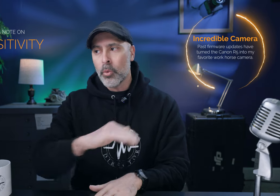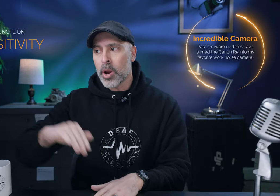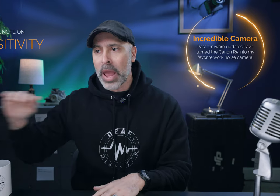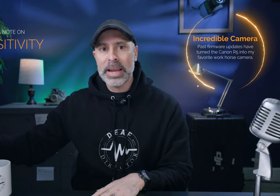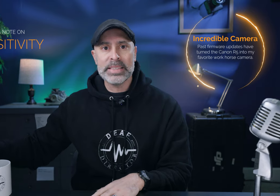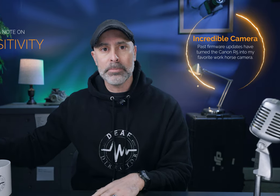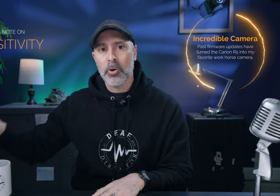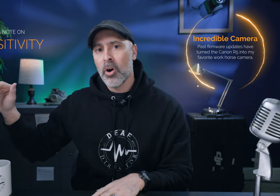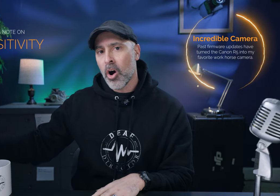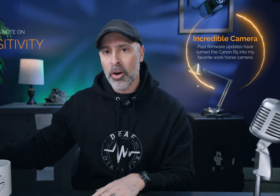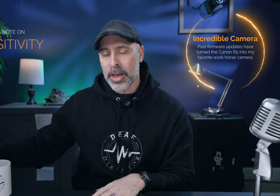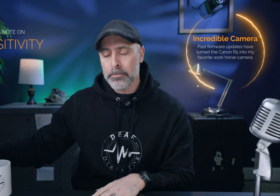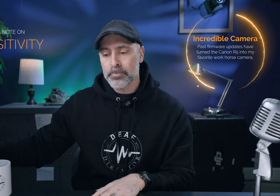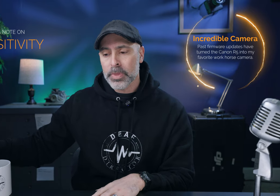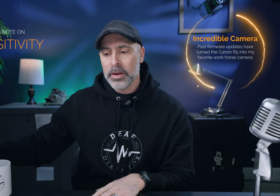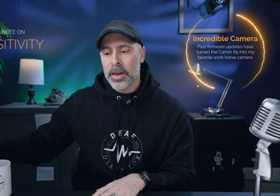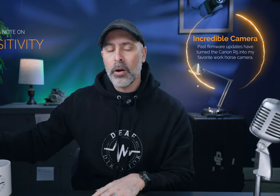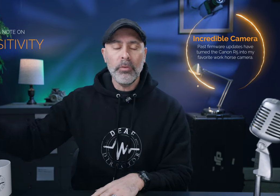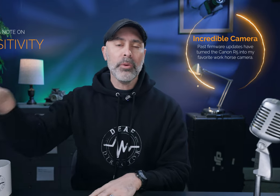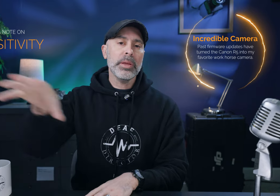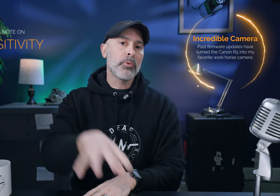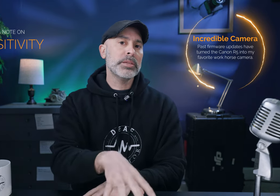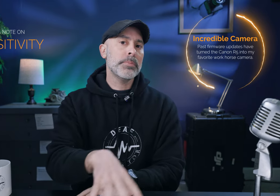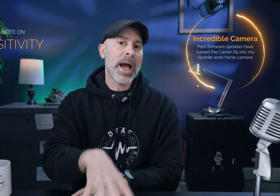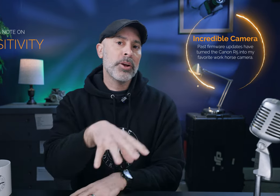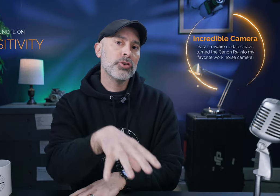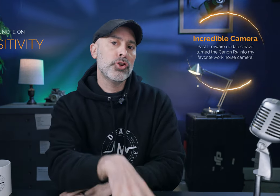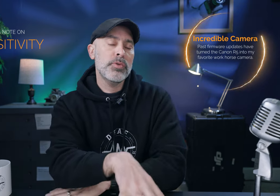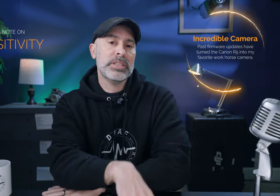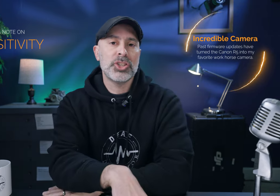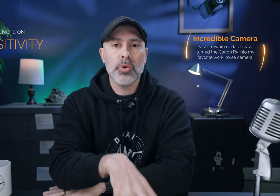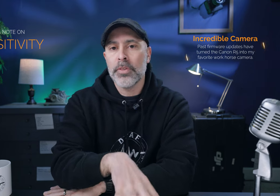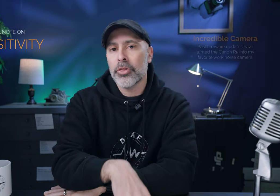before we go any deeper on that and all of that really brings me back here to this issue of the